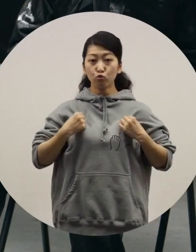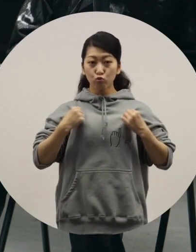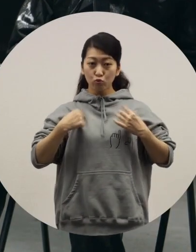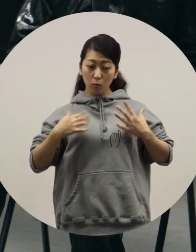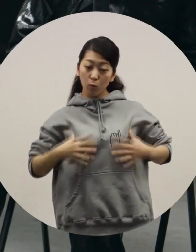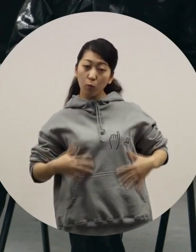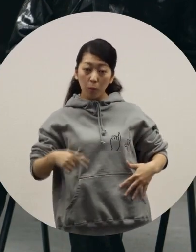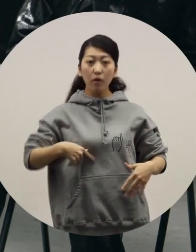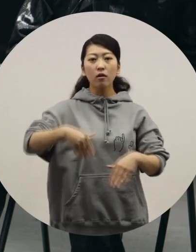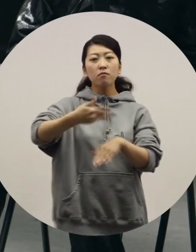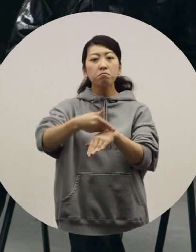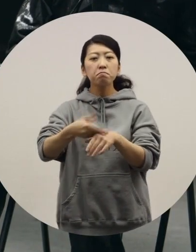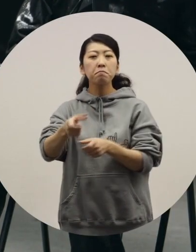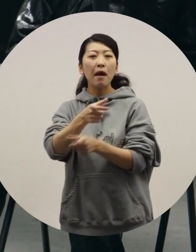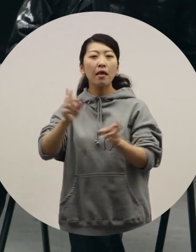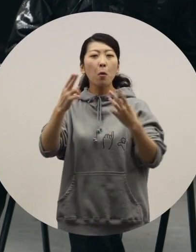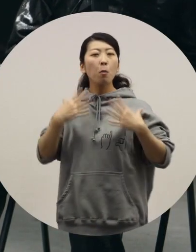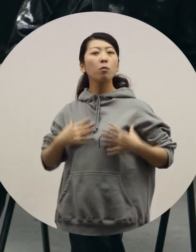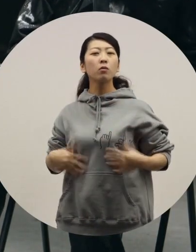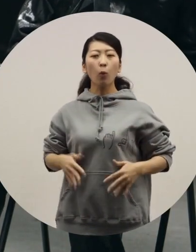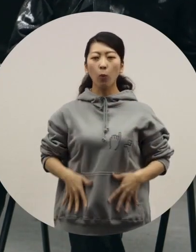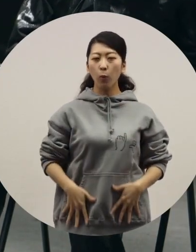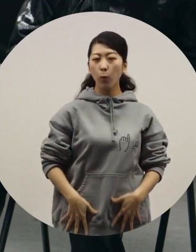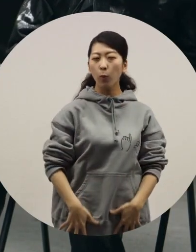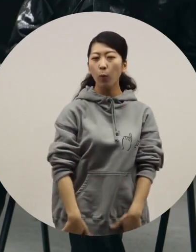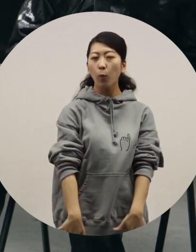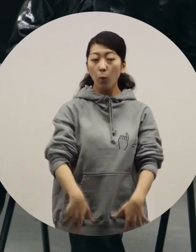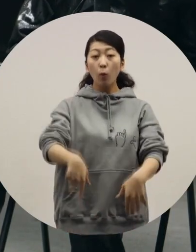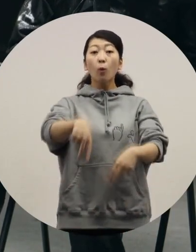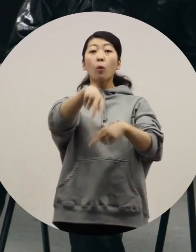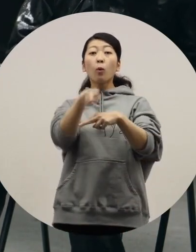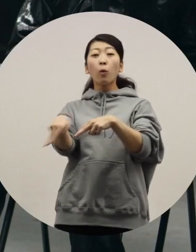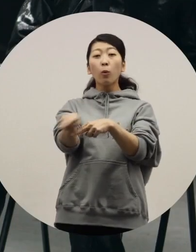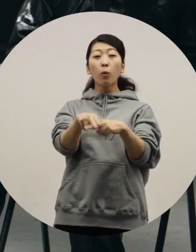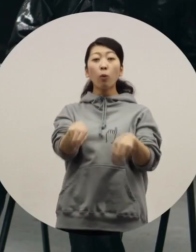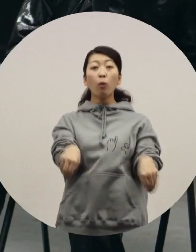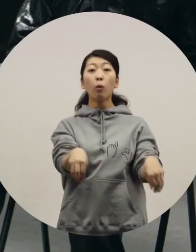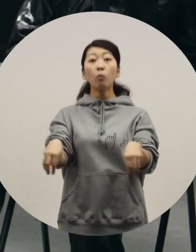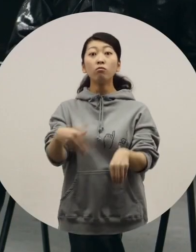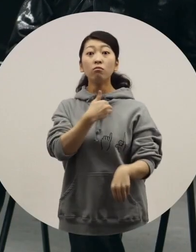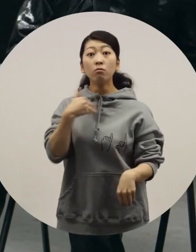or in long clothes like an evening dress, you can drive this vehicle.